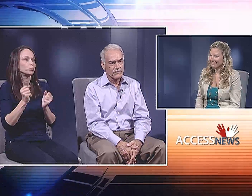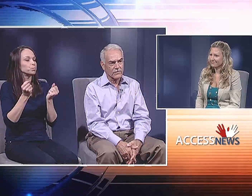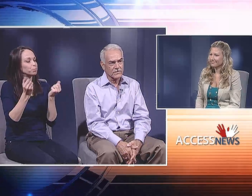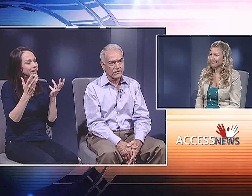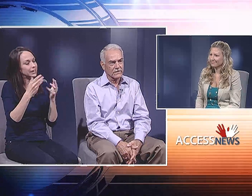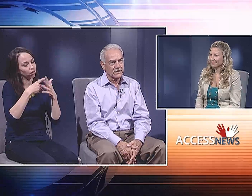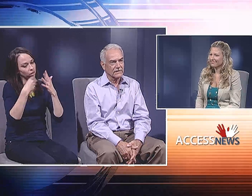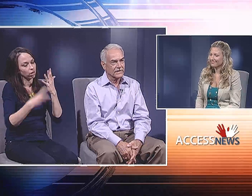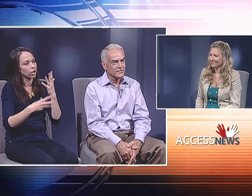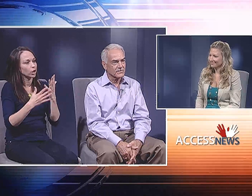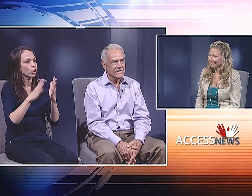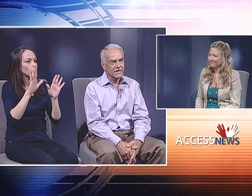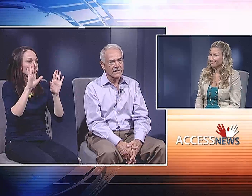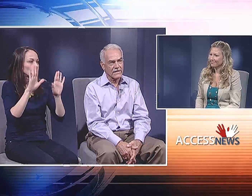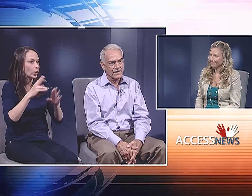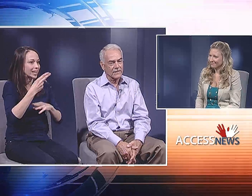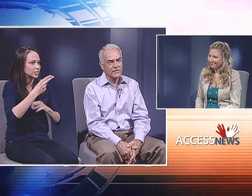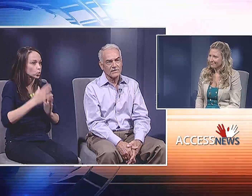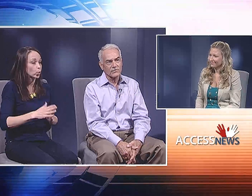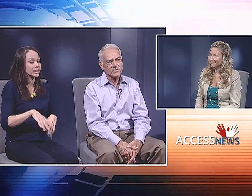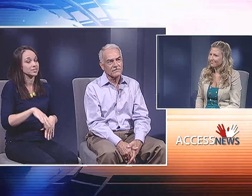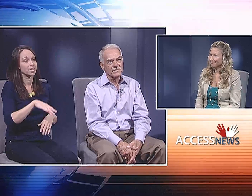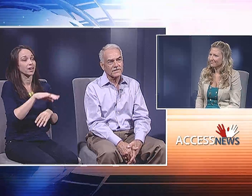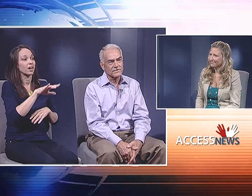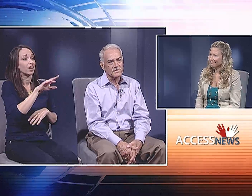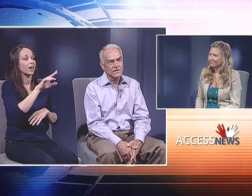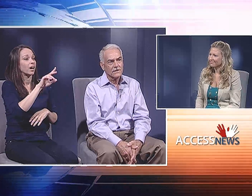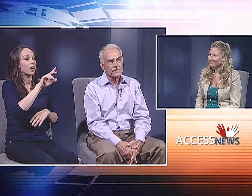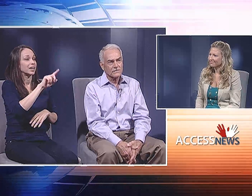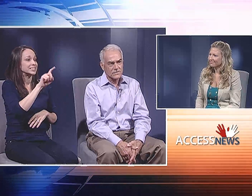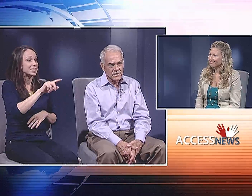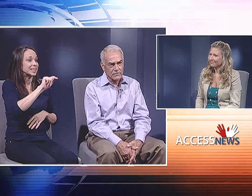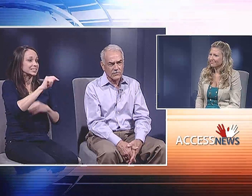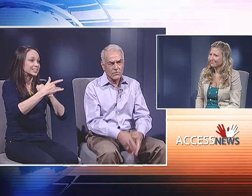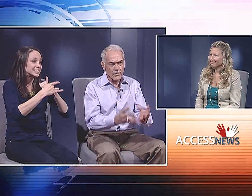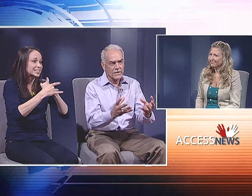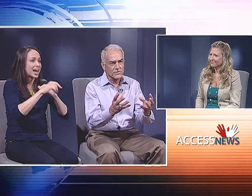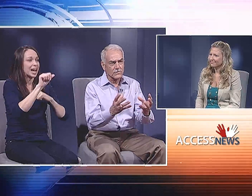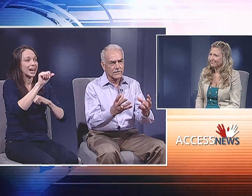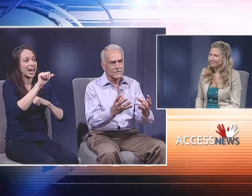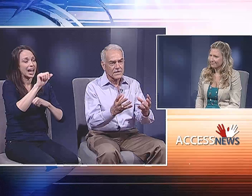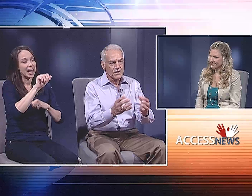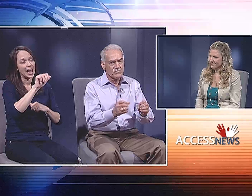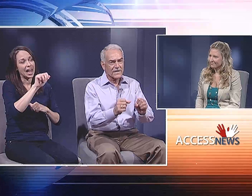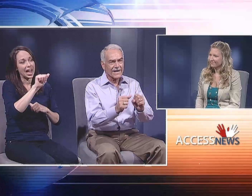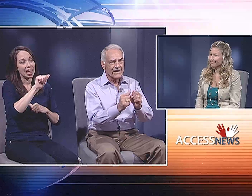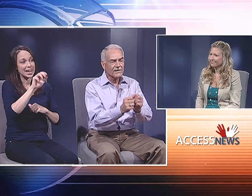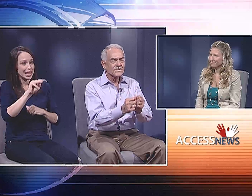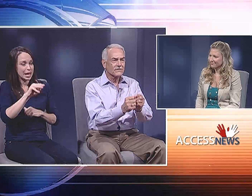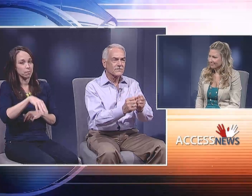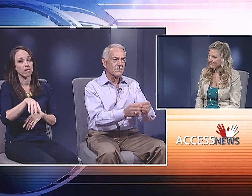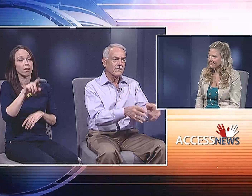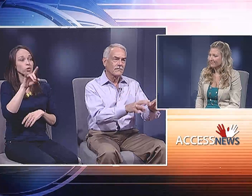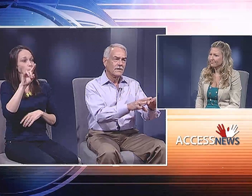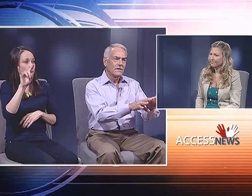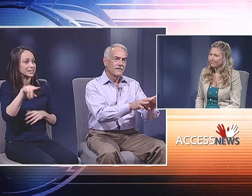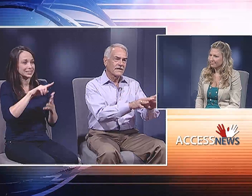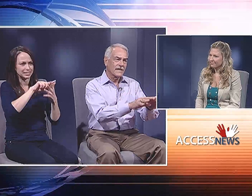I had great historians, I was very fortunate at Texas Tech, at A & M, at the University of Texas, to study with great historians.